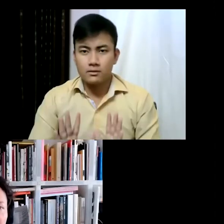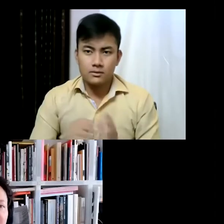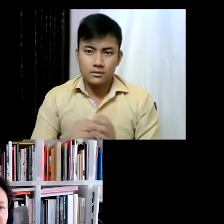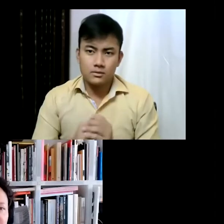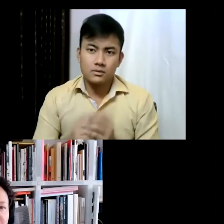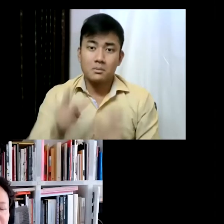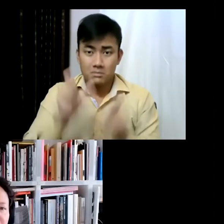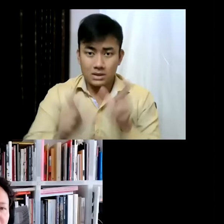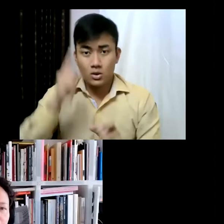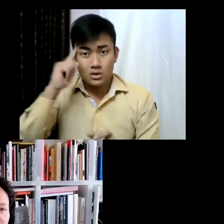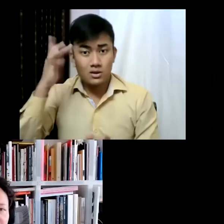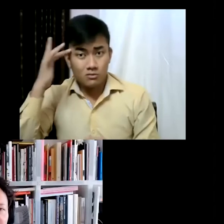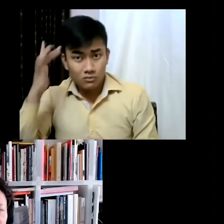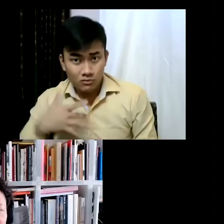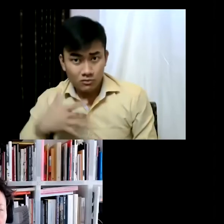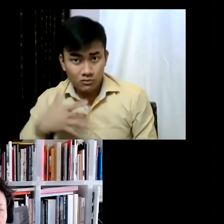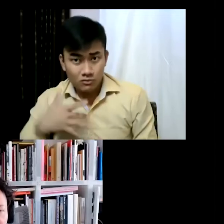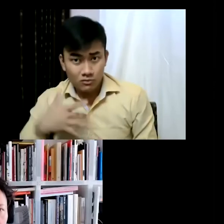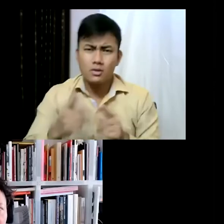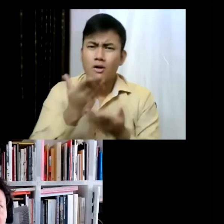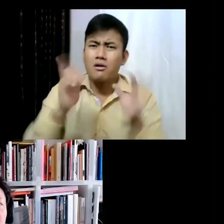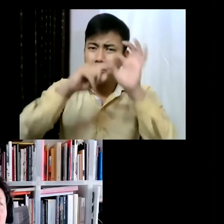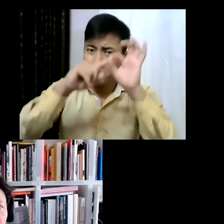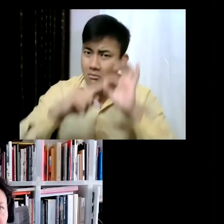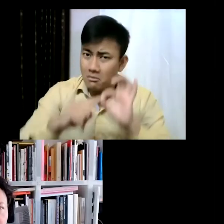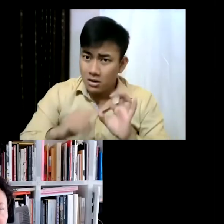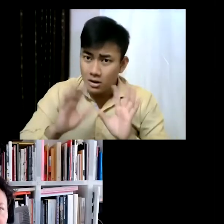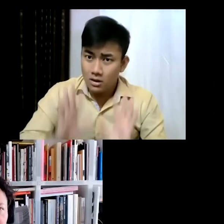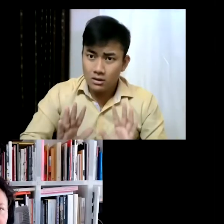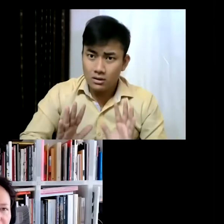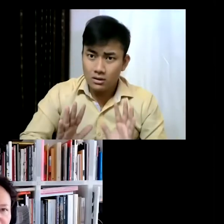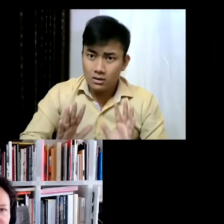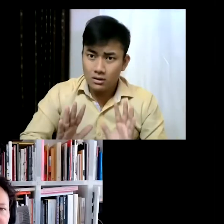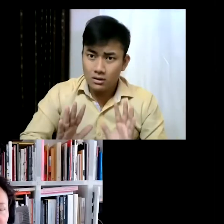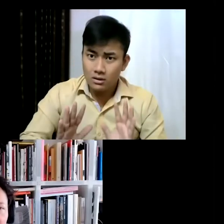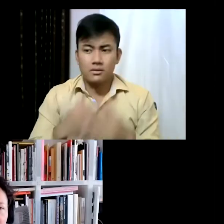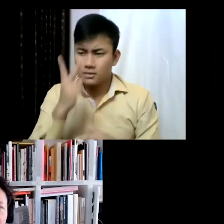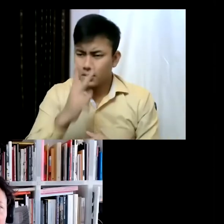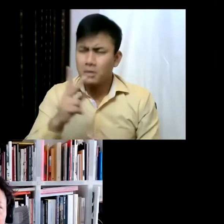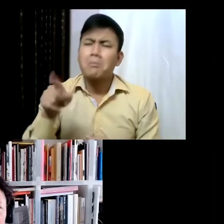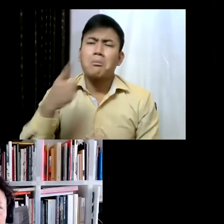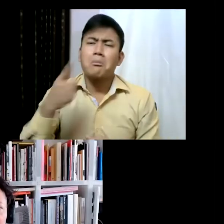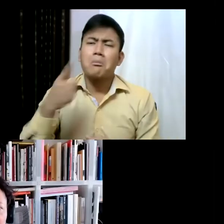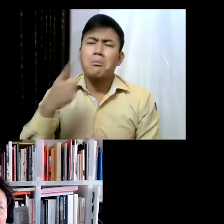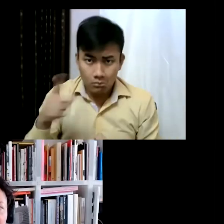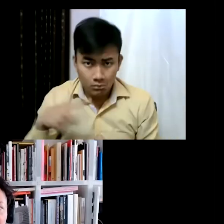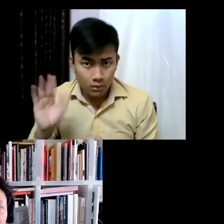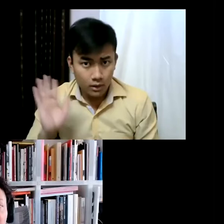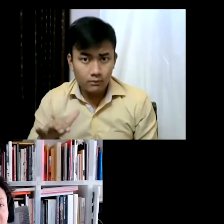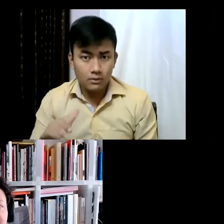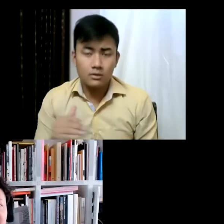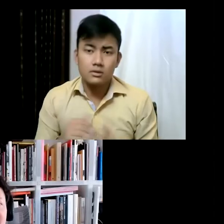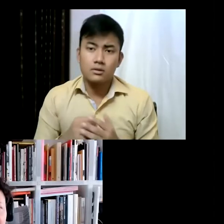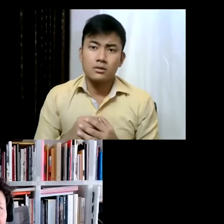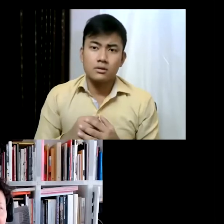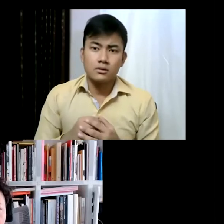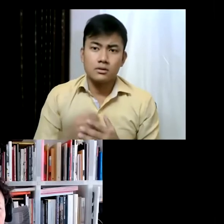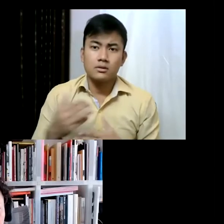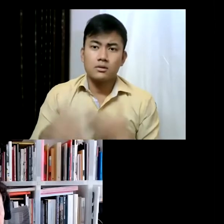but i think these questions have become incredibly relevant right now, and in a very accelerated way.